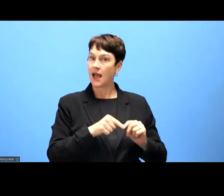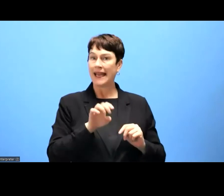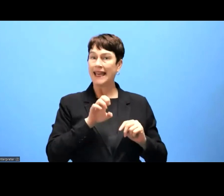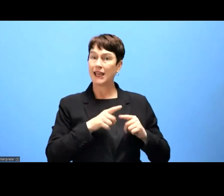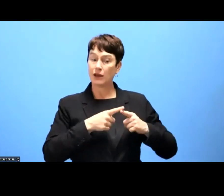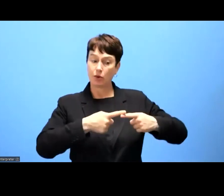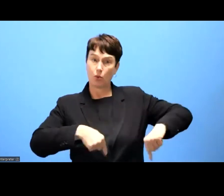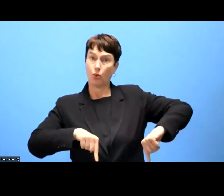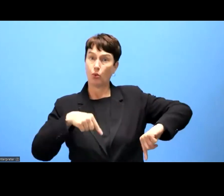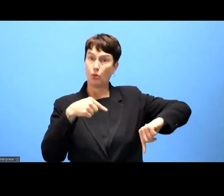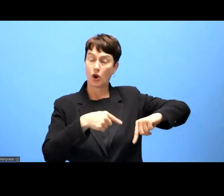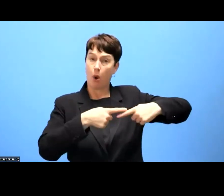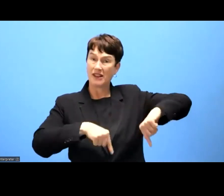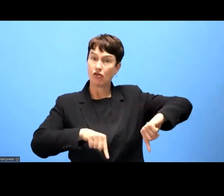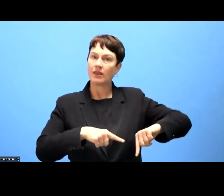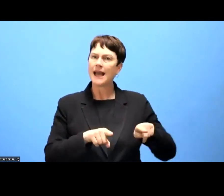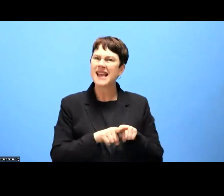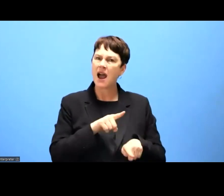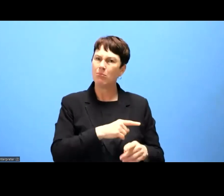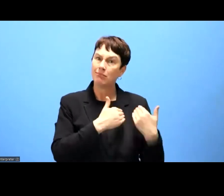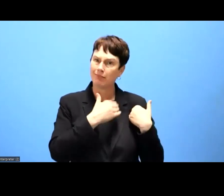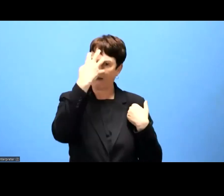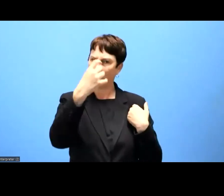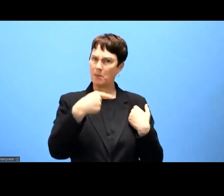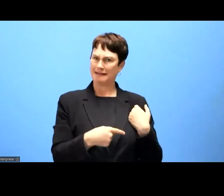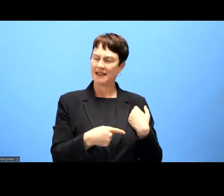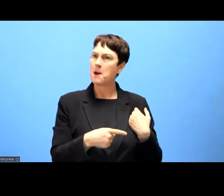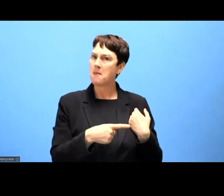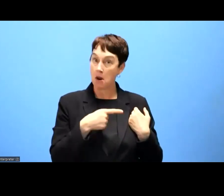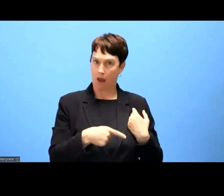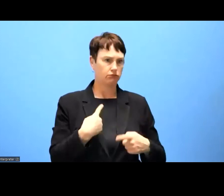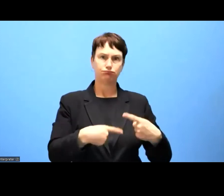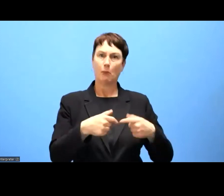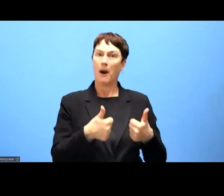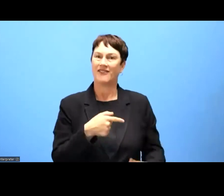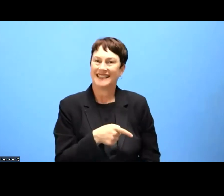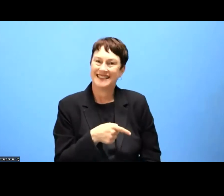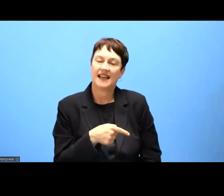covered by the Web Accessibility Directive. This consultation did fit its purpose, because